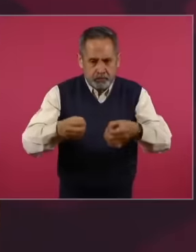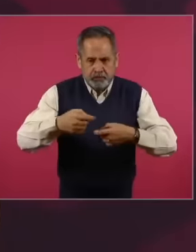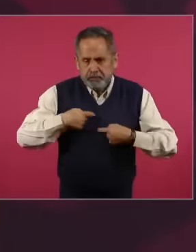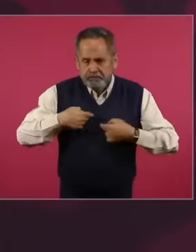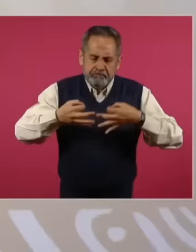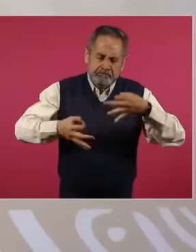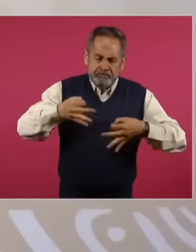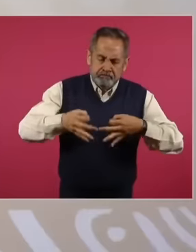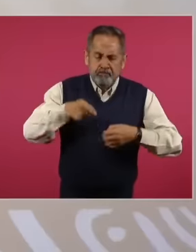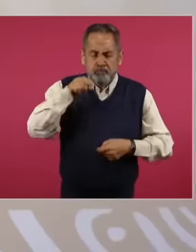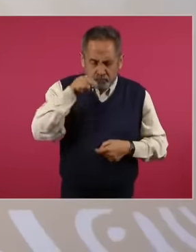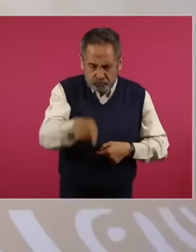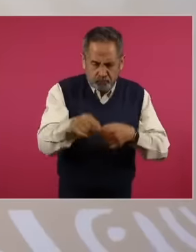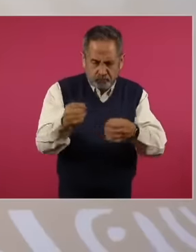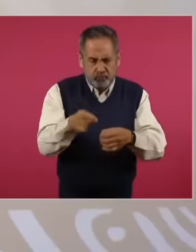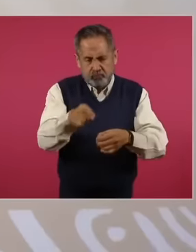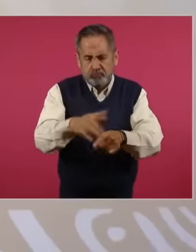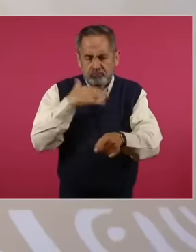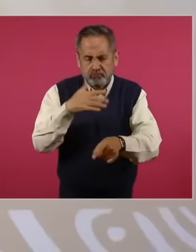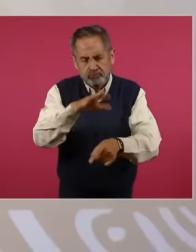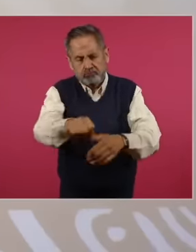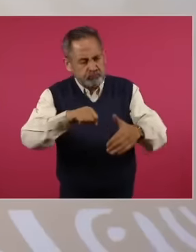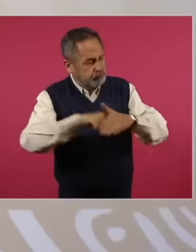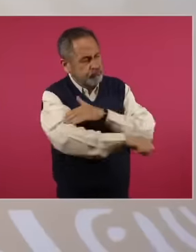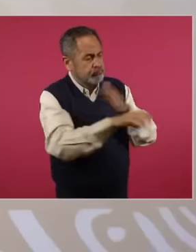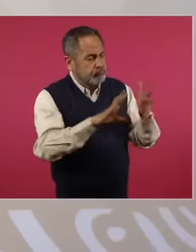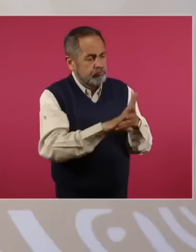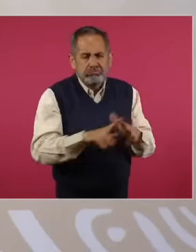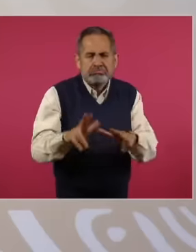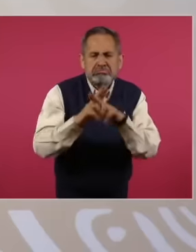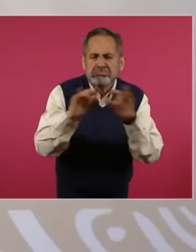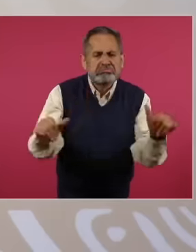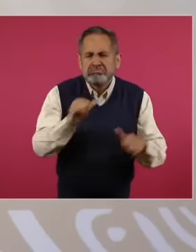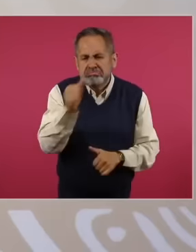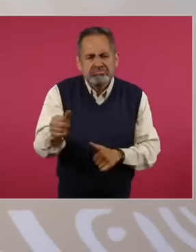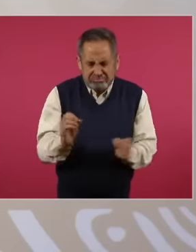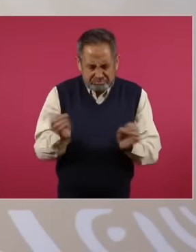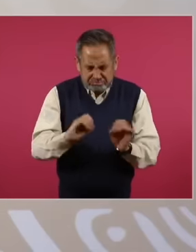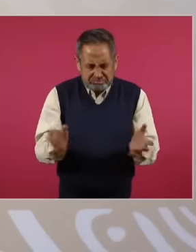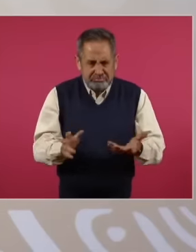we are going to continue with